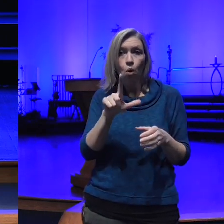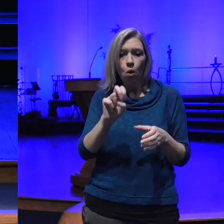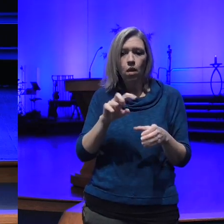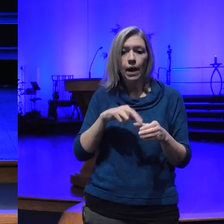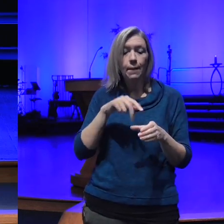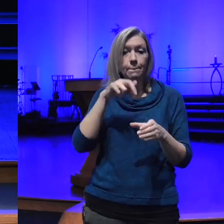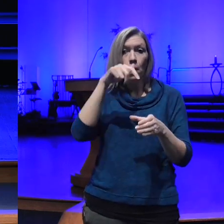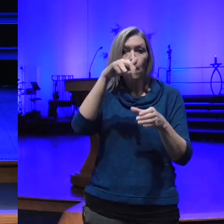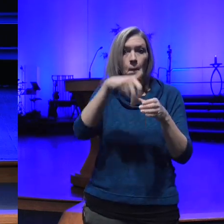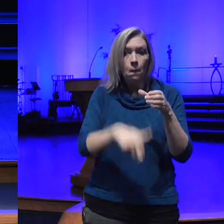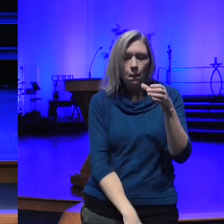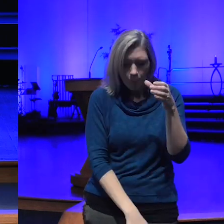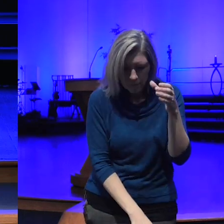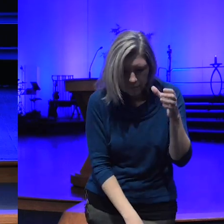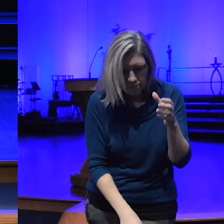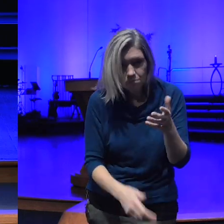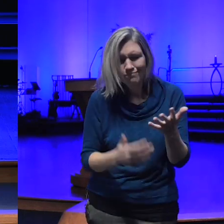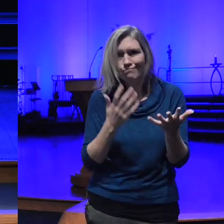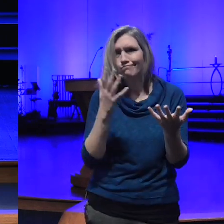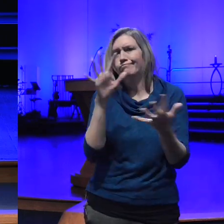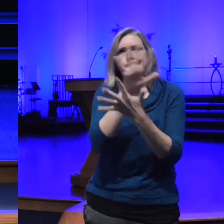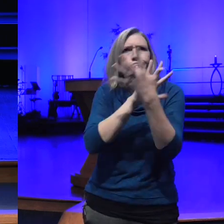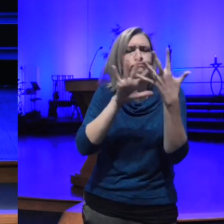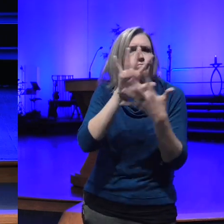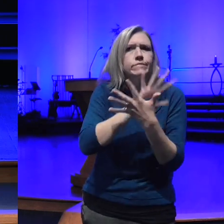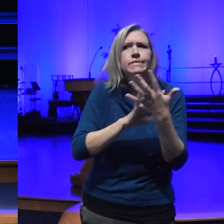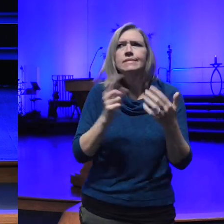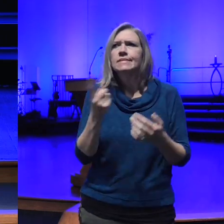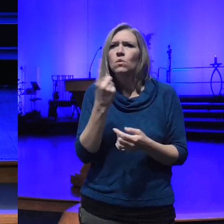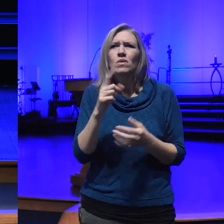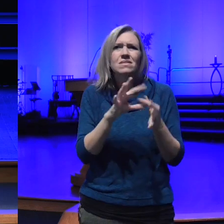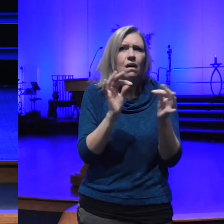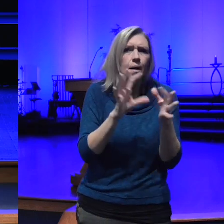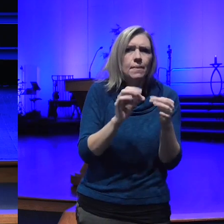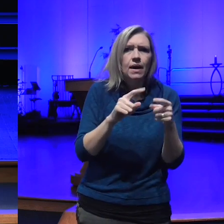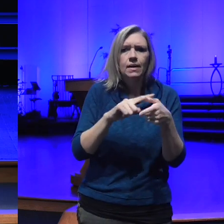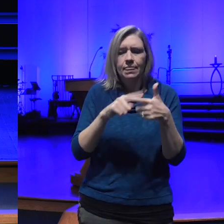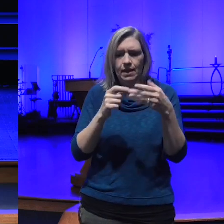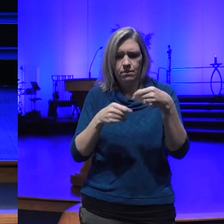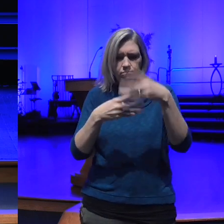hole of someone's comment and then looking at the comments and I'm in this hole and before I